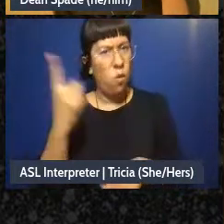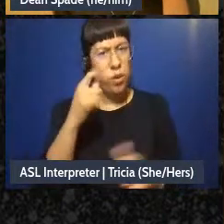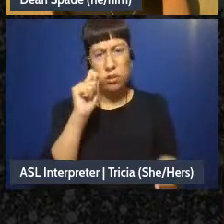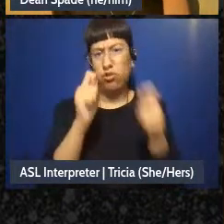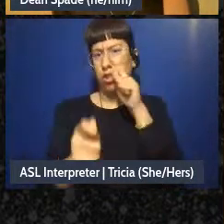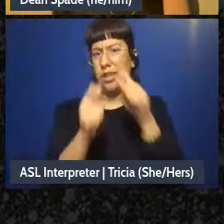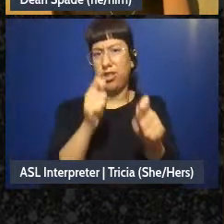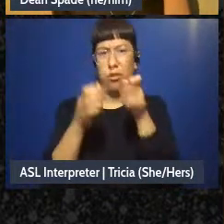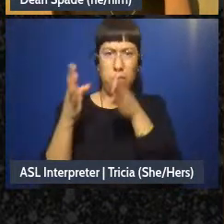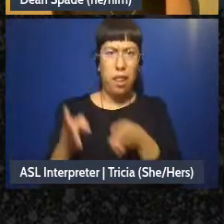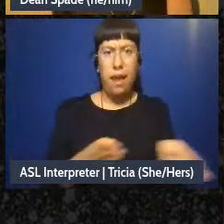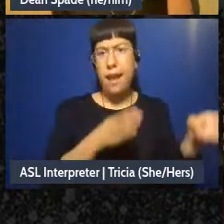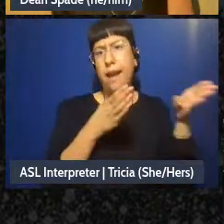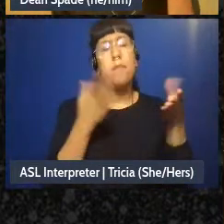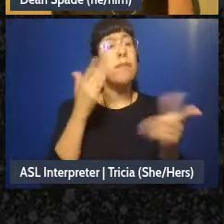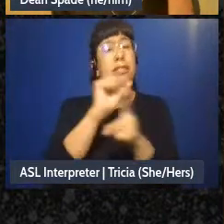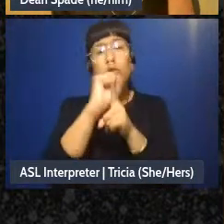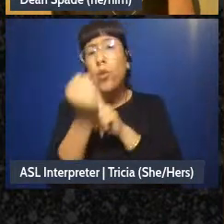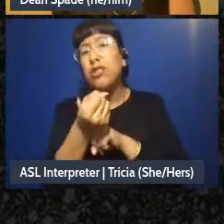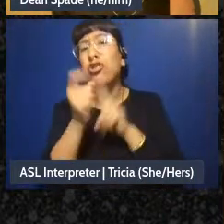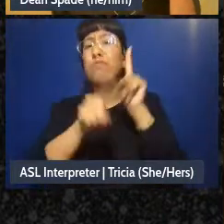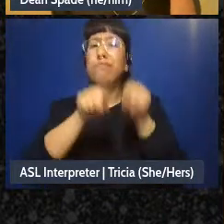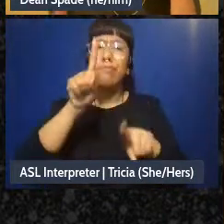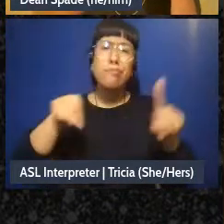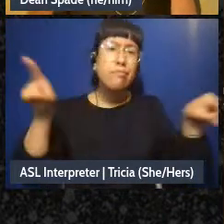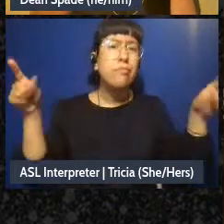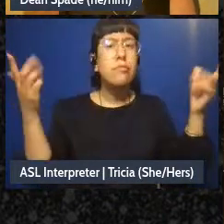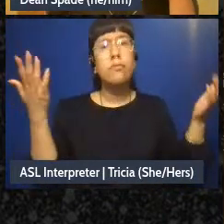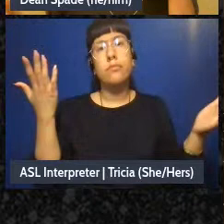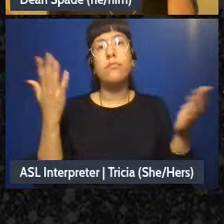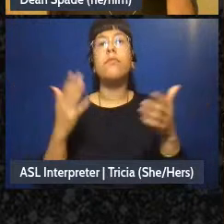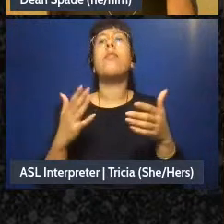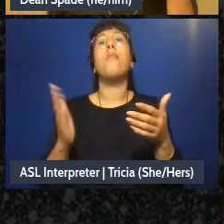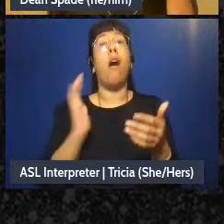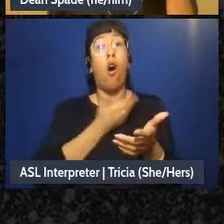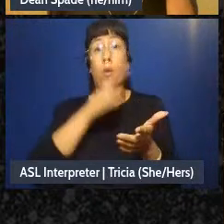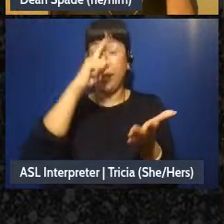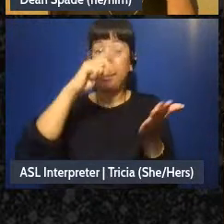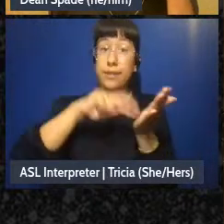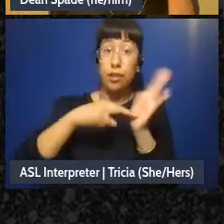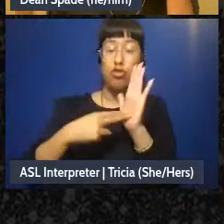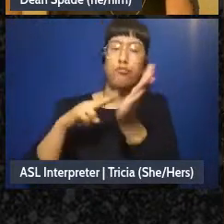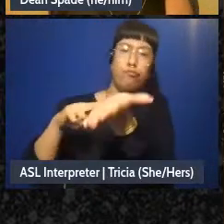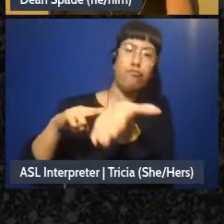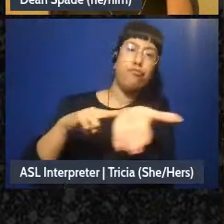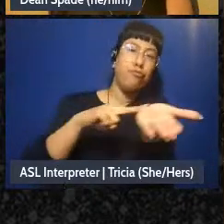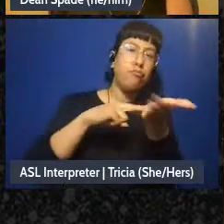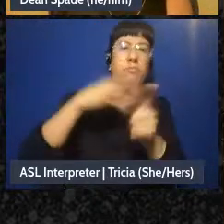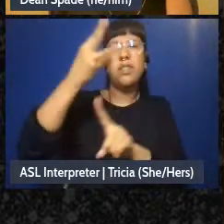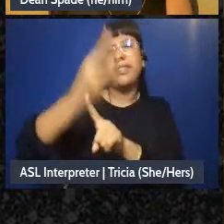of conditions, um, but we might also intend to check in every six months about the plans;